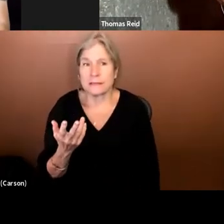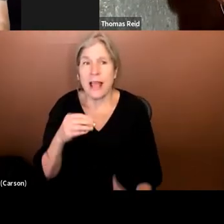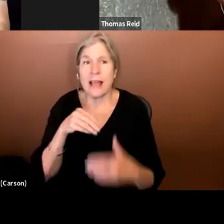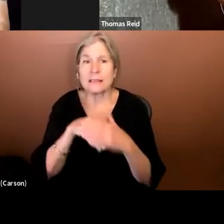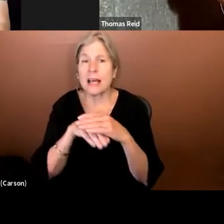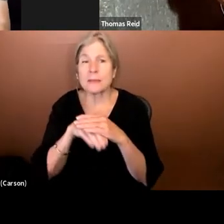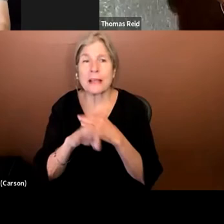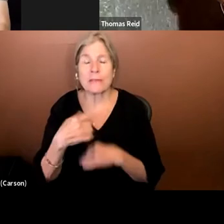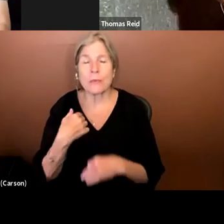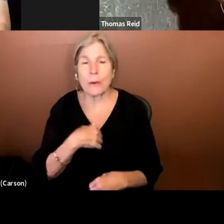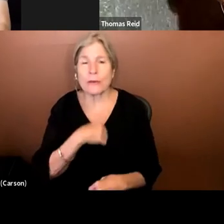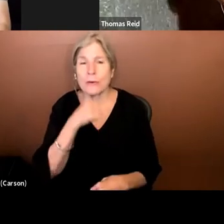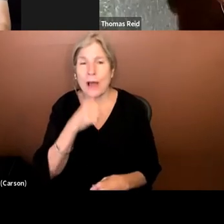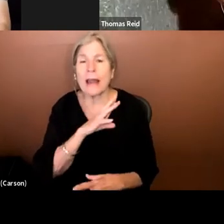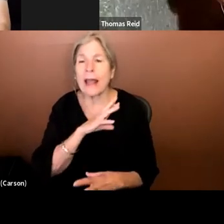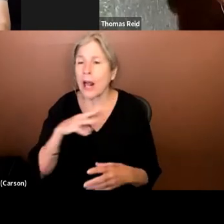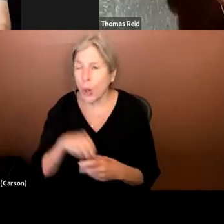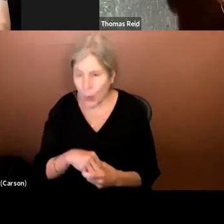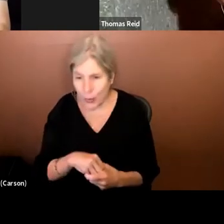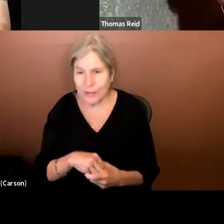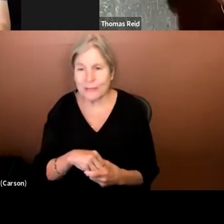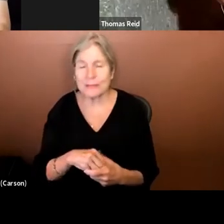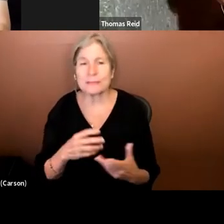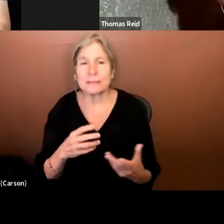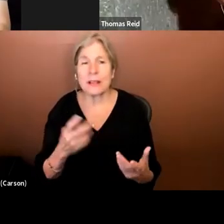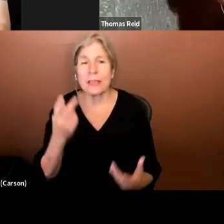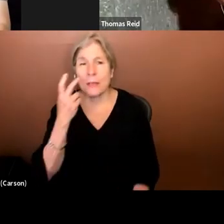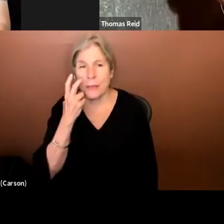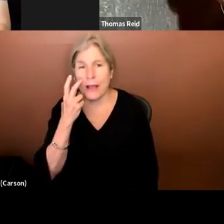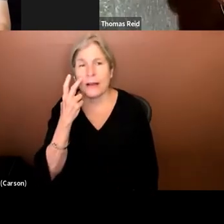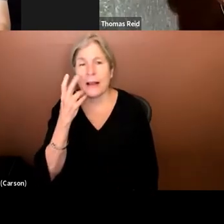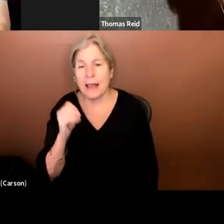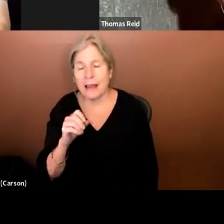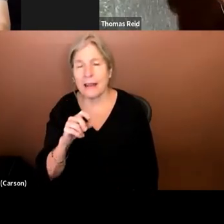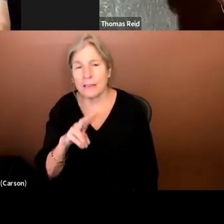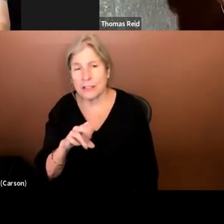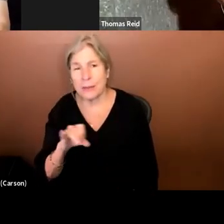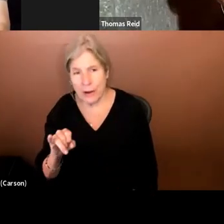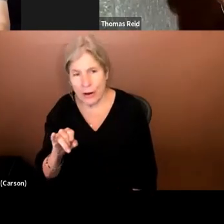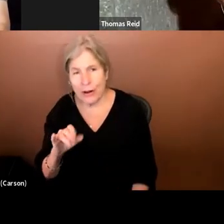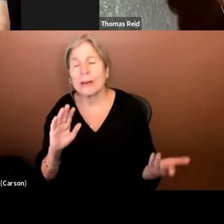do not include the blind and vision impaired community. But we also